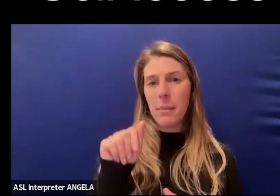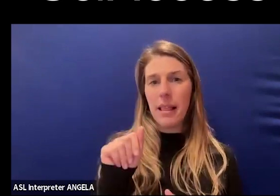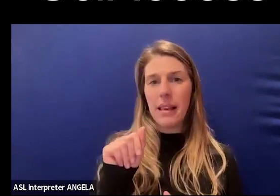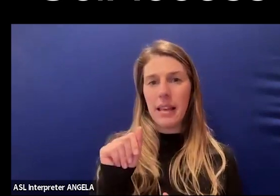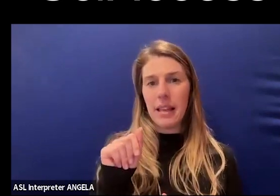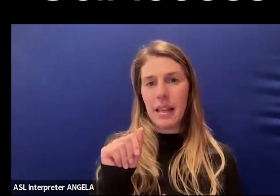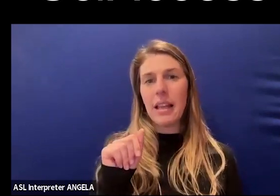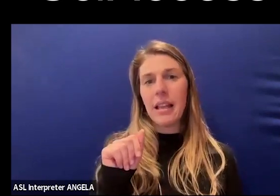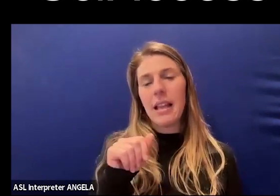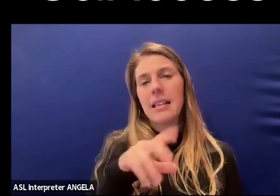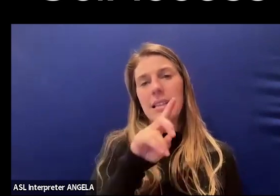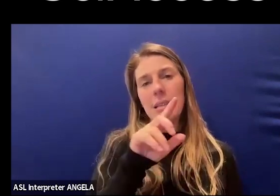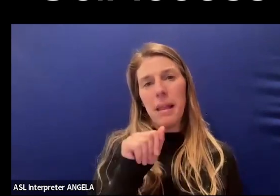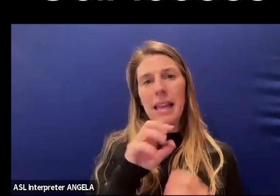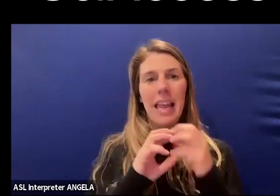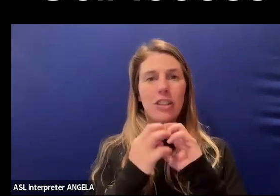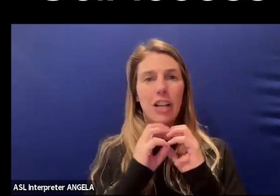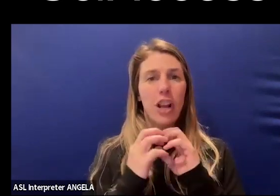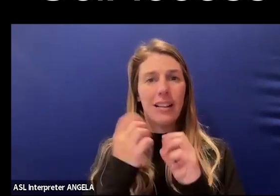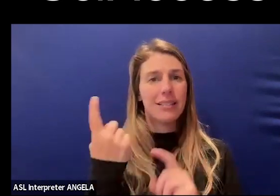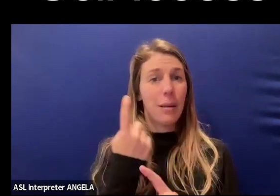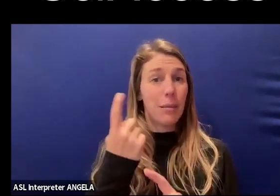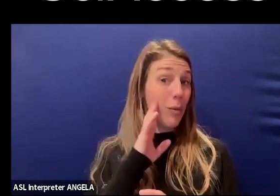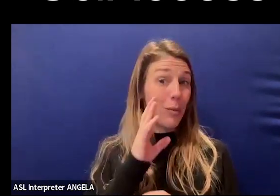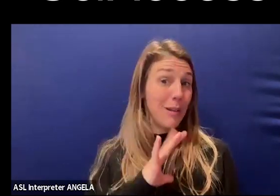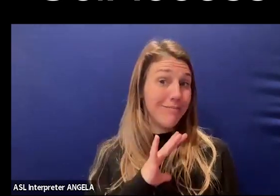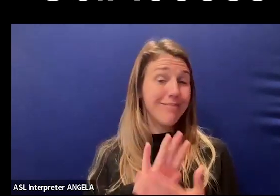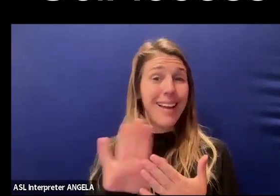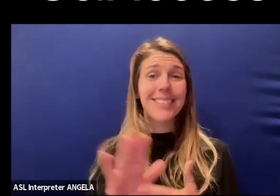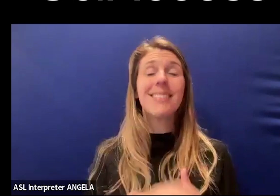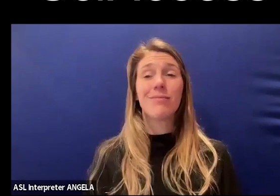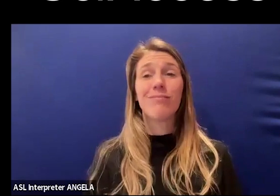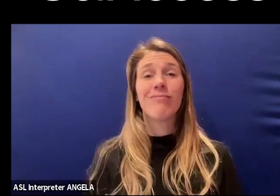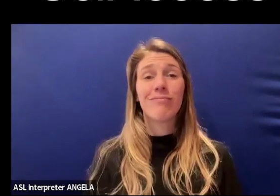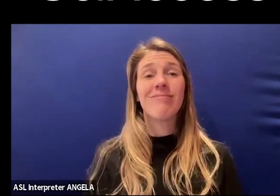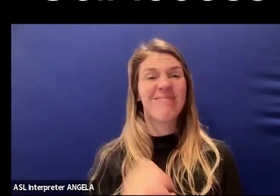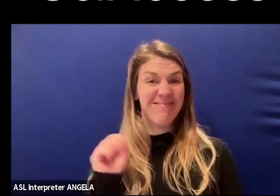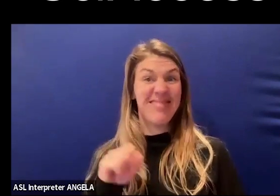and disability in the intersectionality too would be really nice. Definitely.